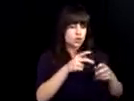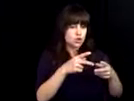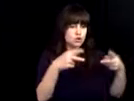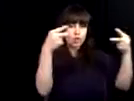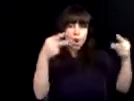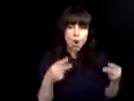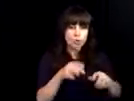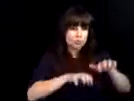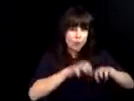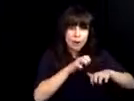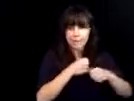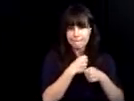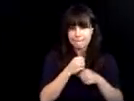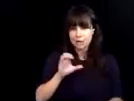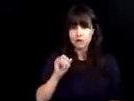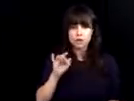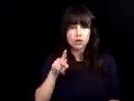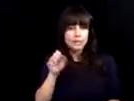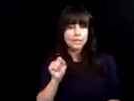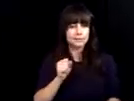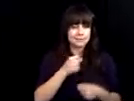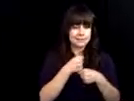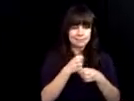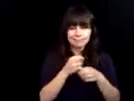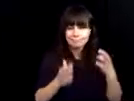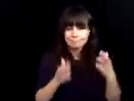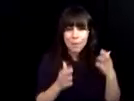rehabilitation for high school students, giving them the